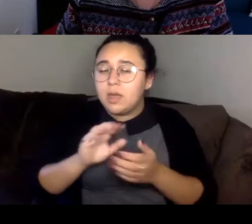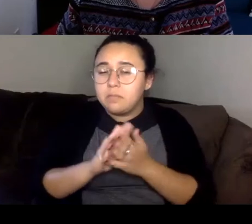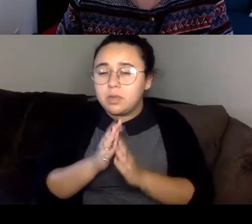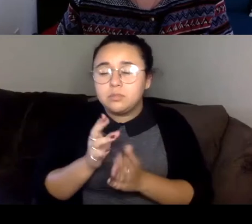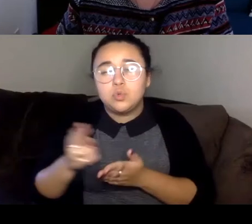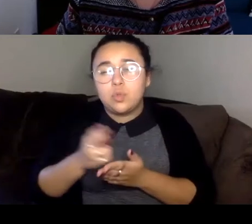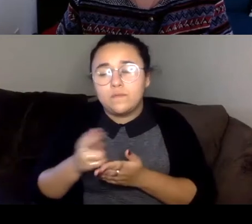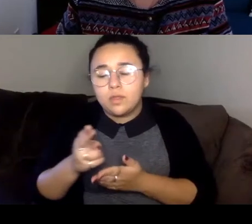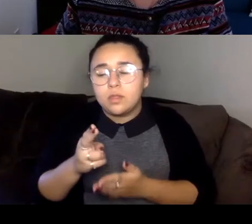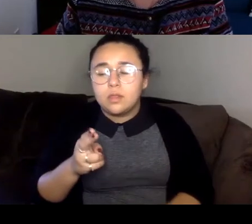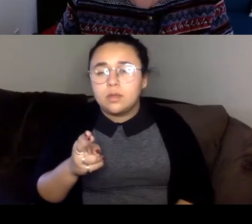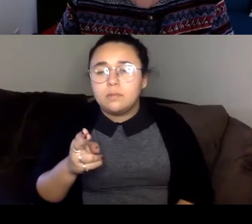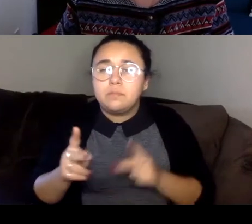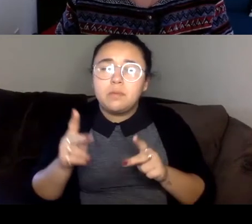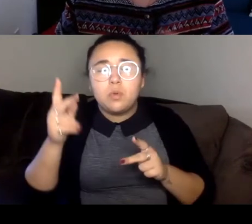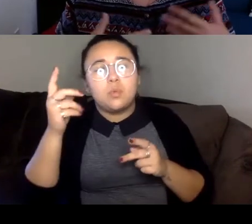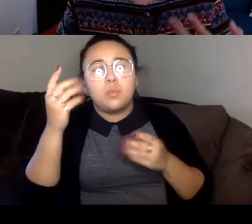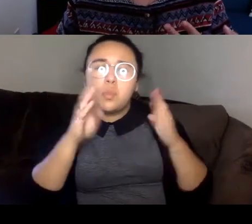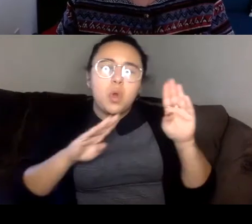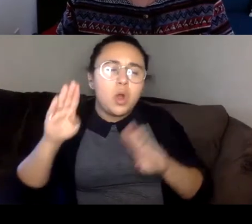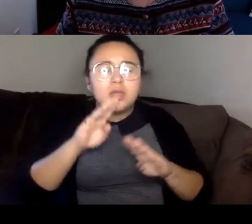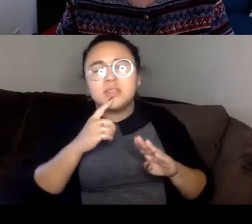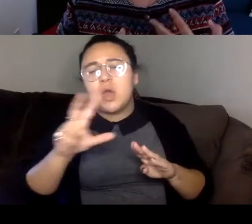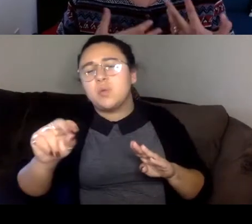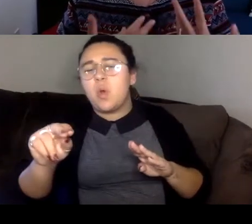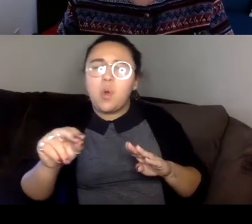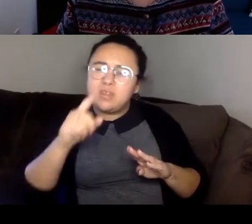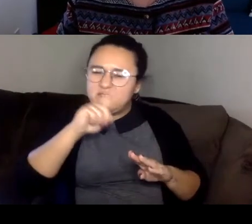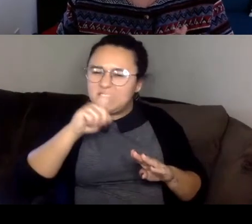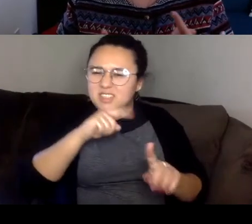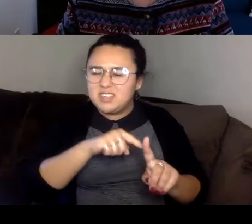not but in fact, you know, it's very honest, because it says that this comes through the